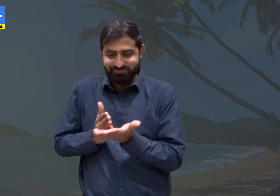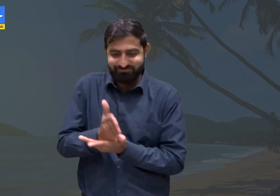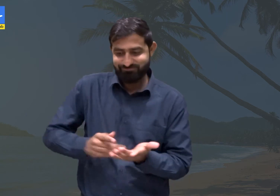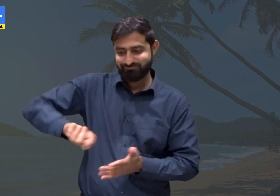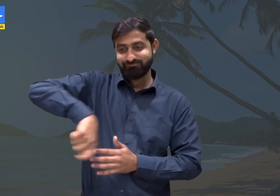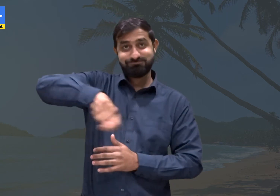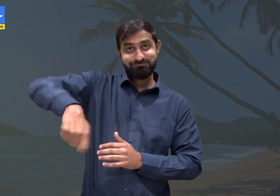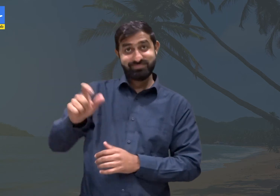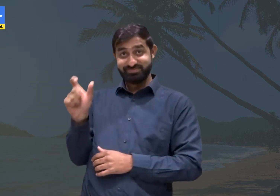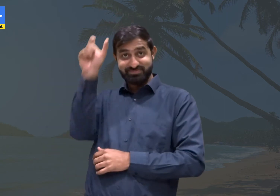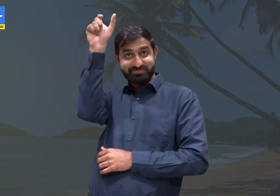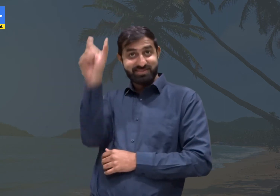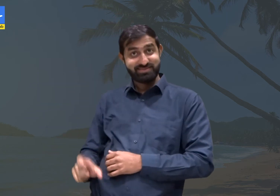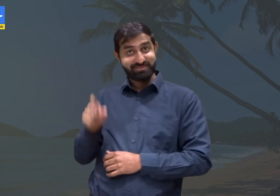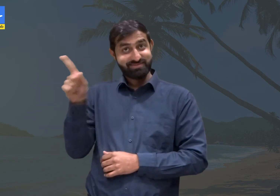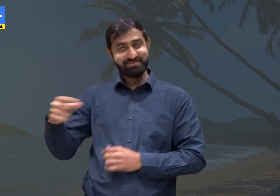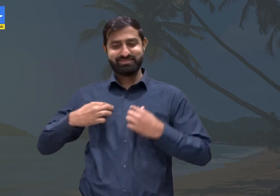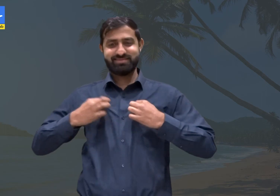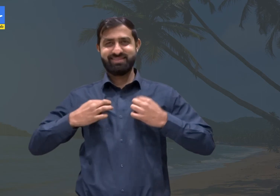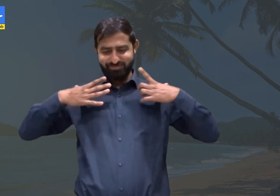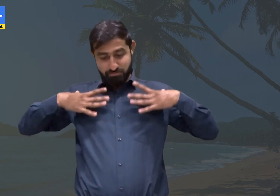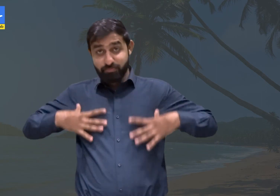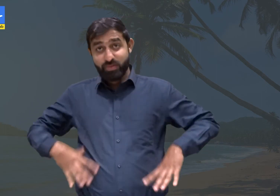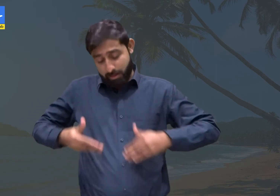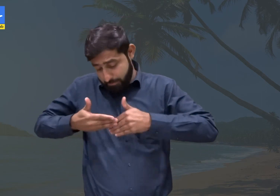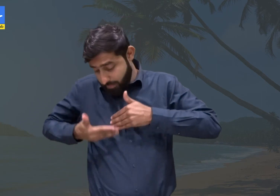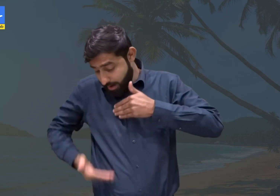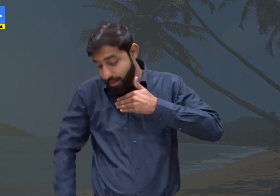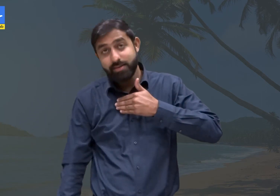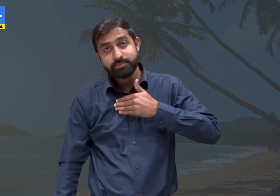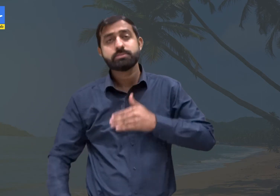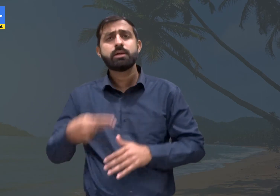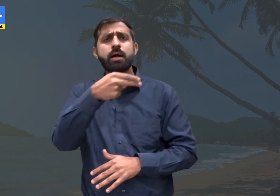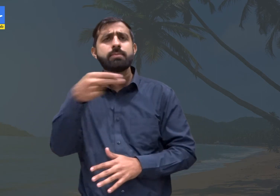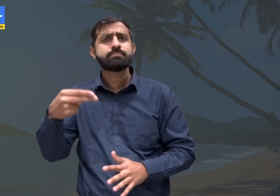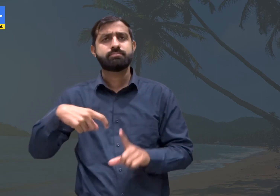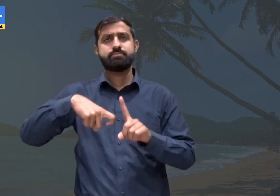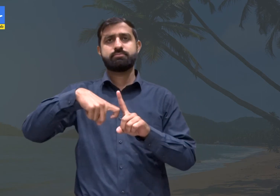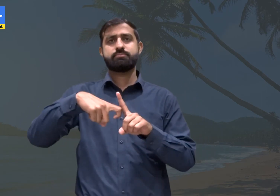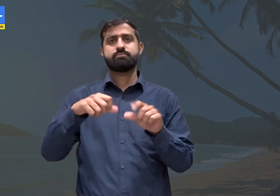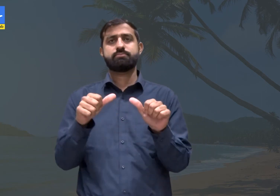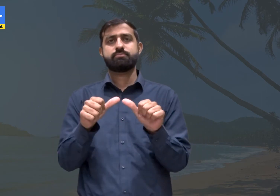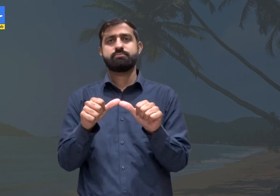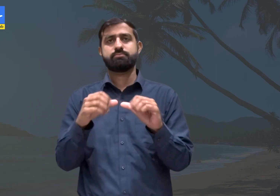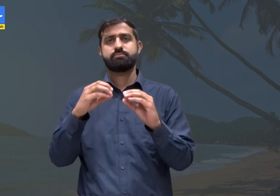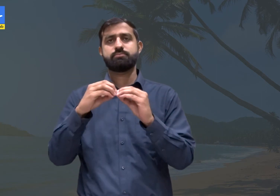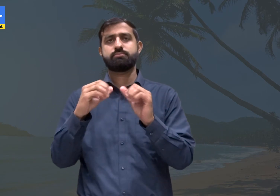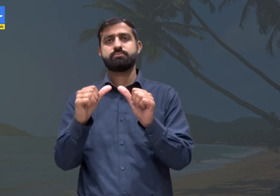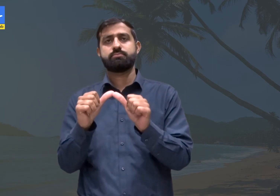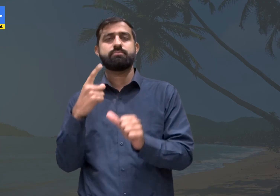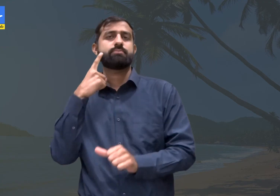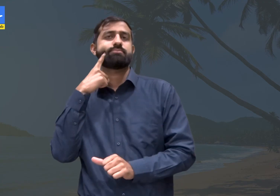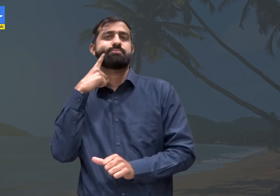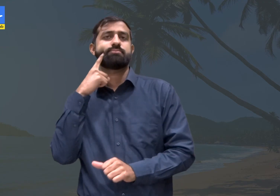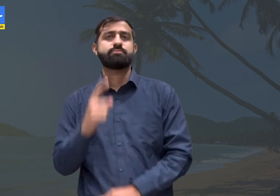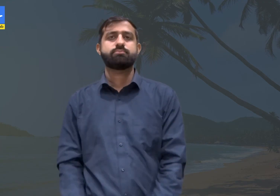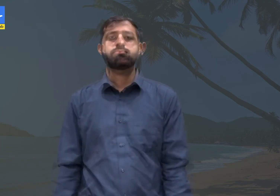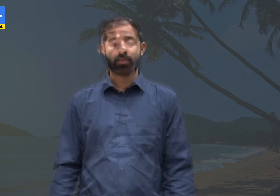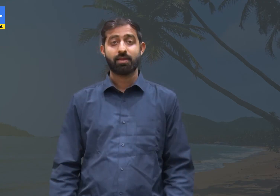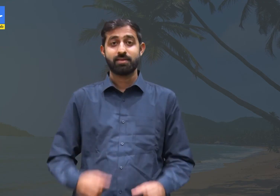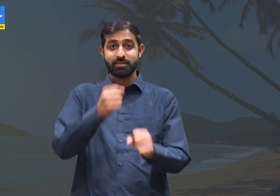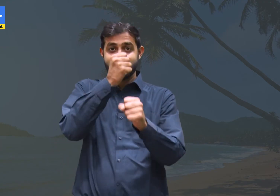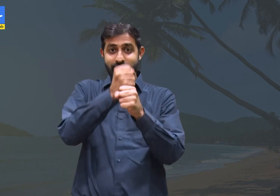The Baker wears a long frock known as Kabai.